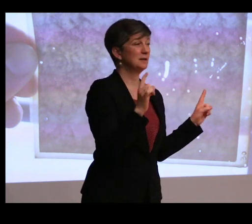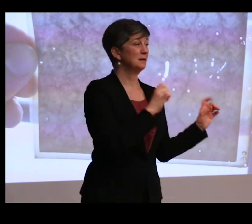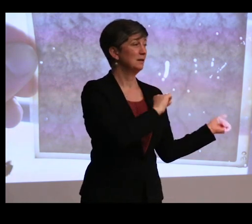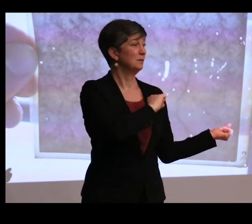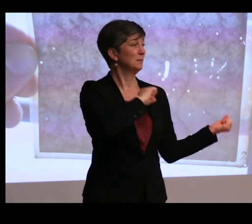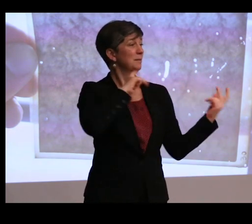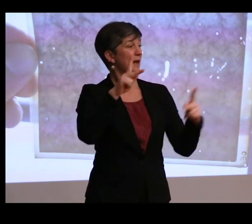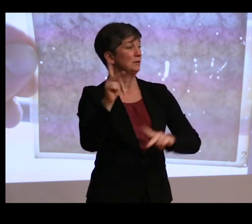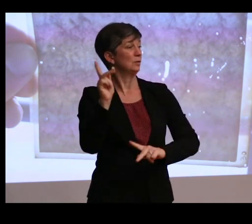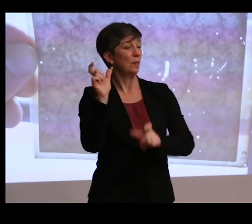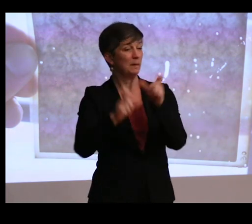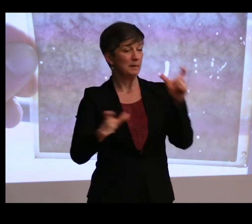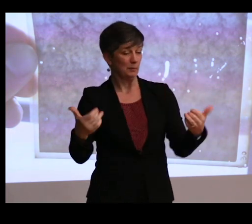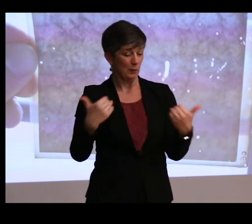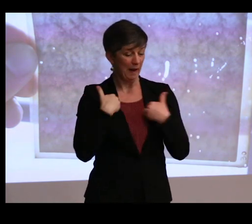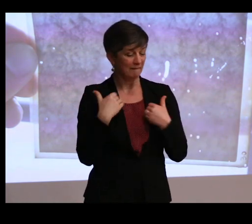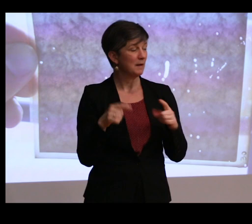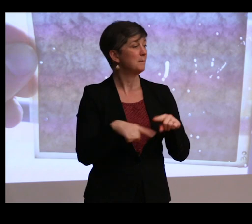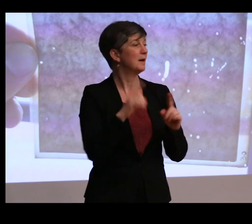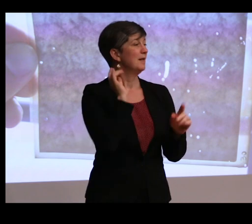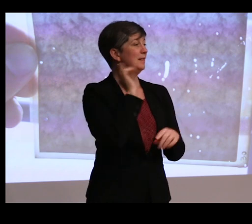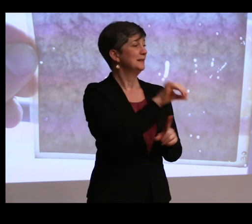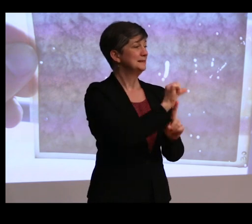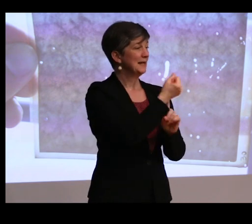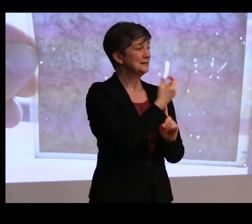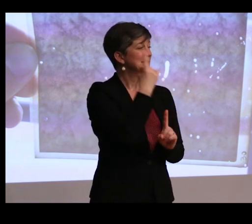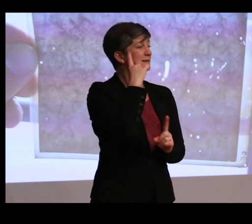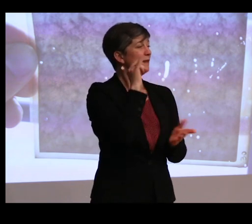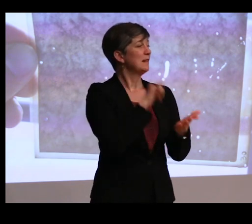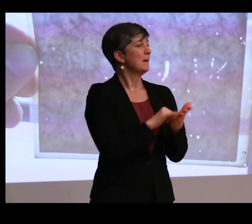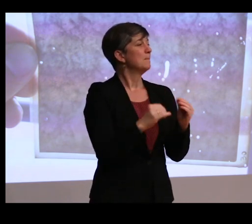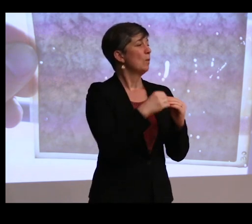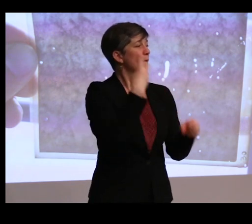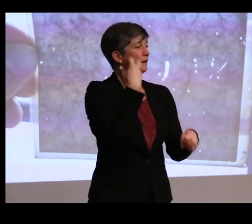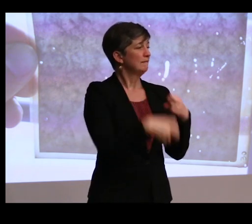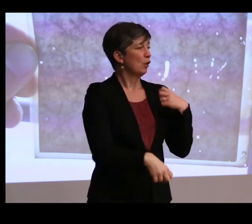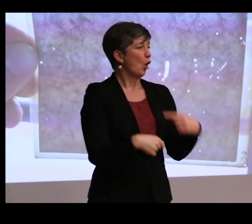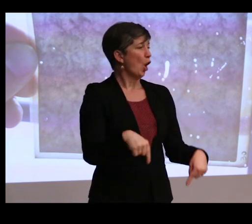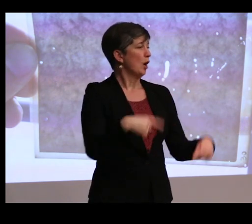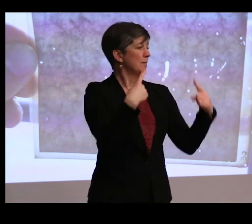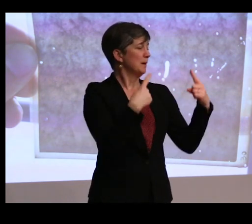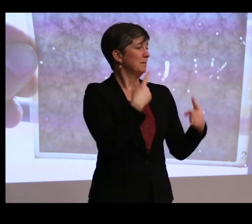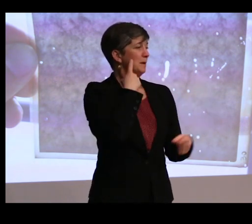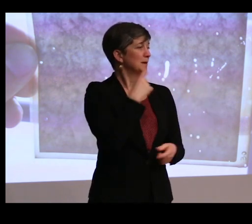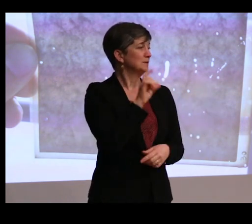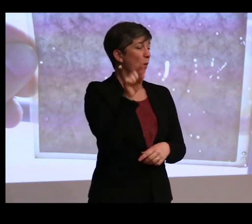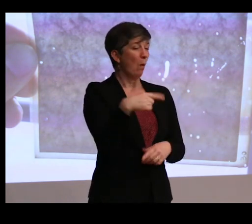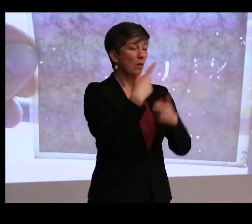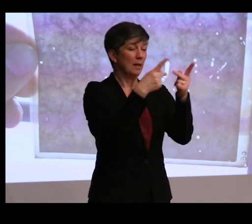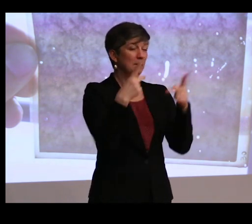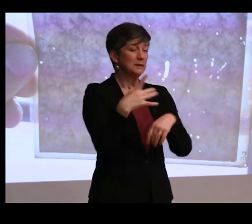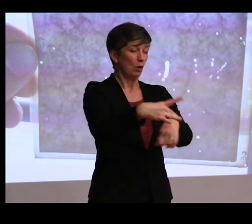to the people that have it, it's one thing. But in this case, it sounds like it's a more difficult argument to make because it's the only place on the Earth